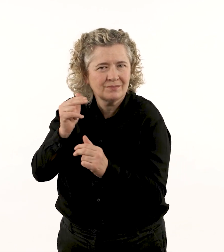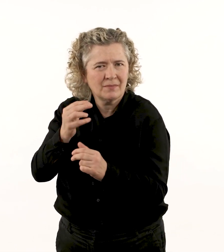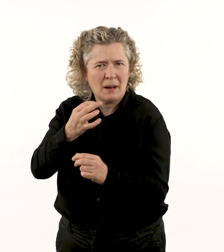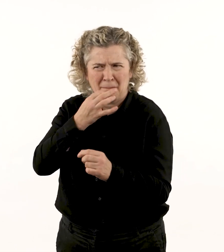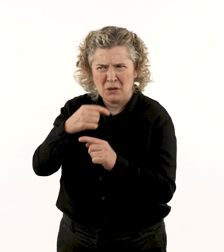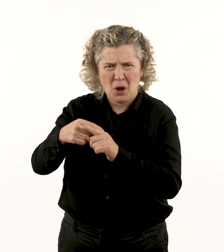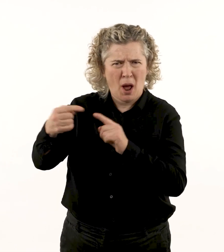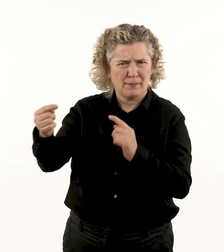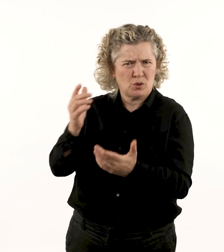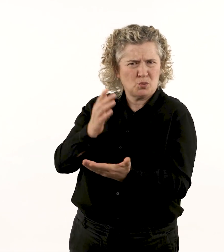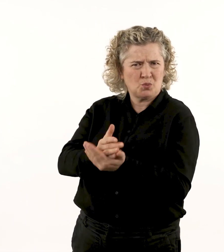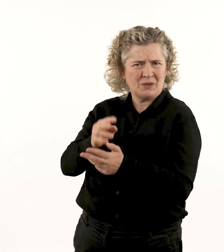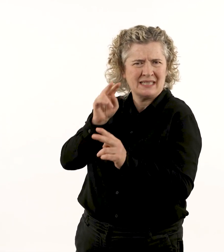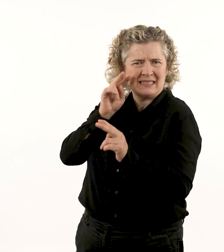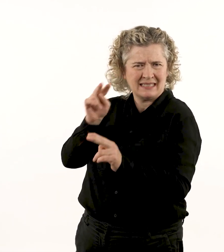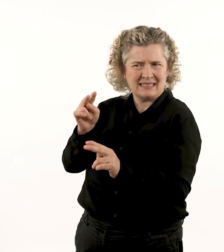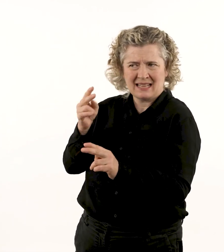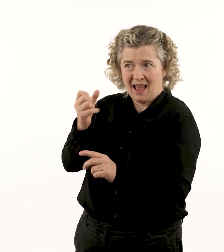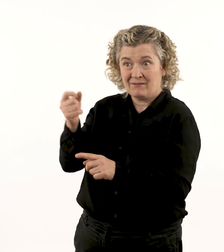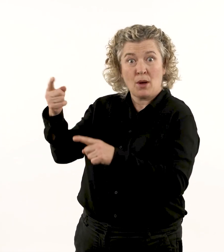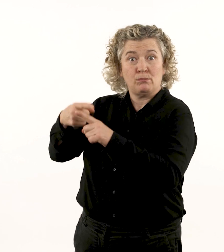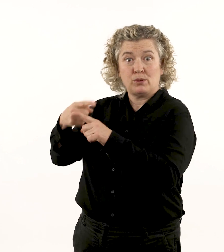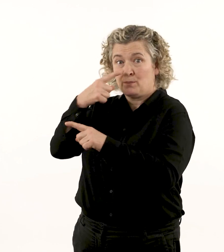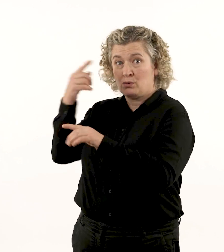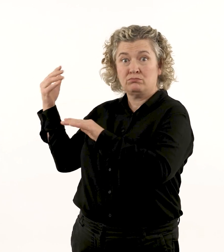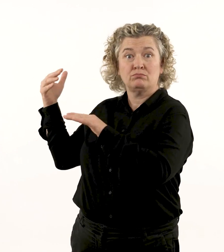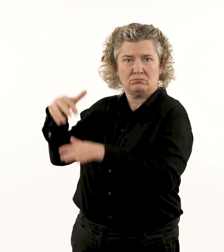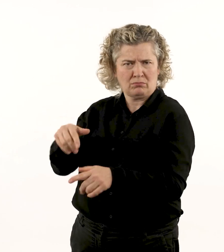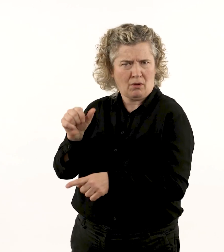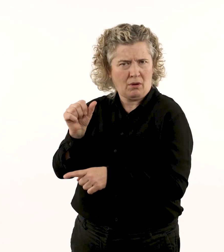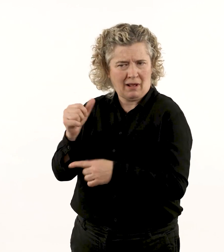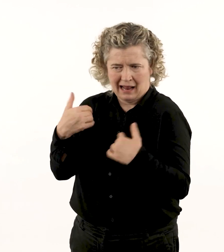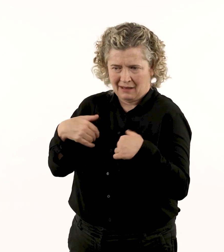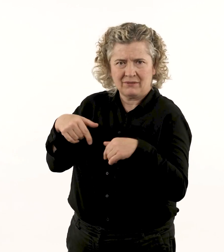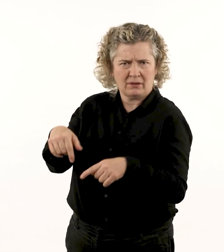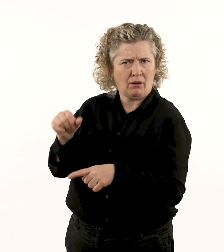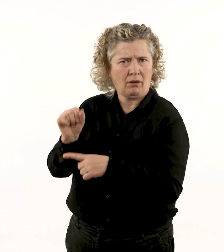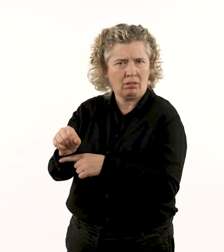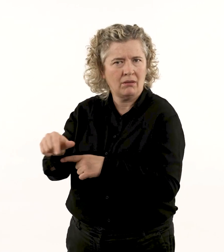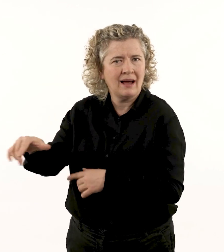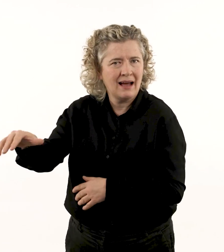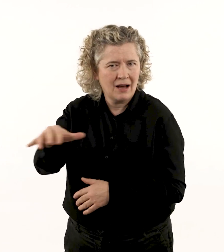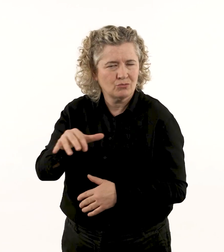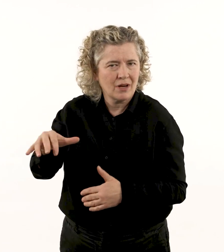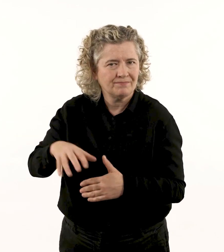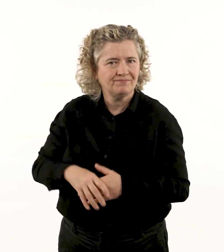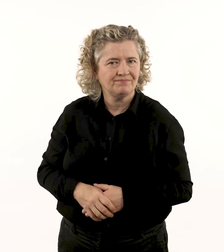incongruous with what she sees as the negligence of white settlers.